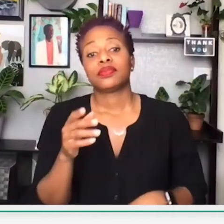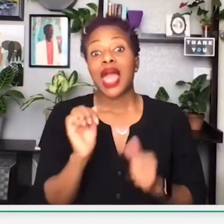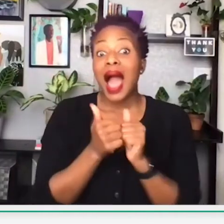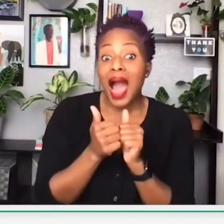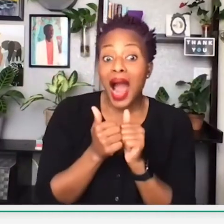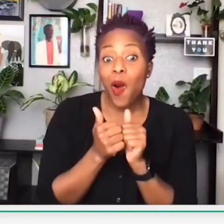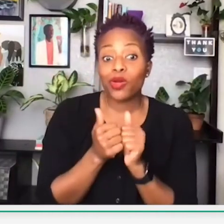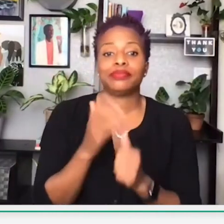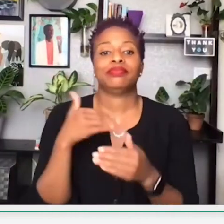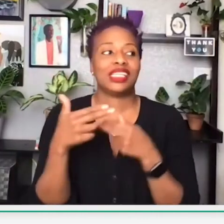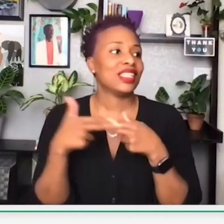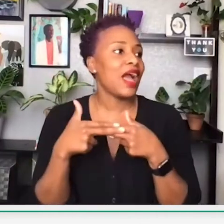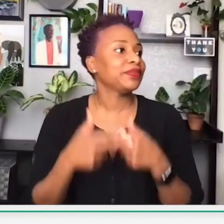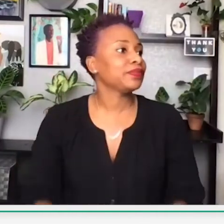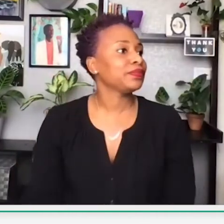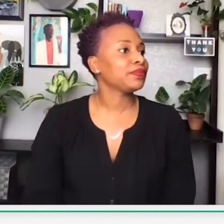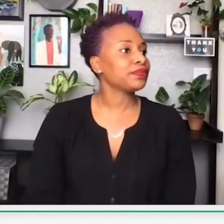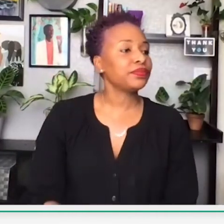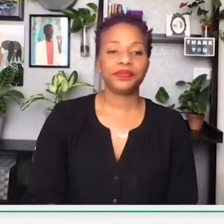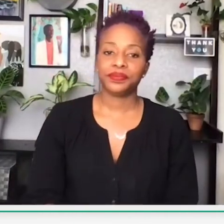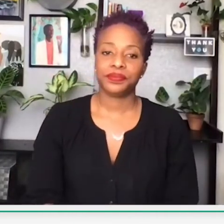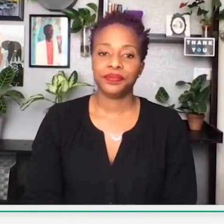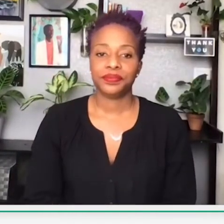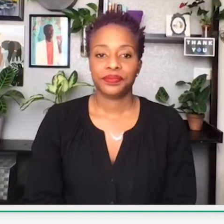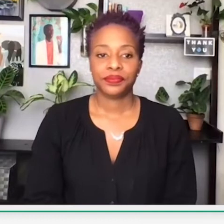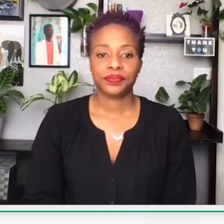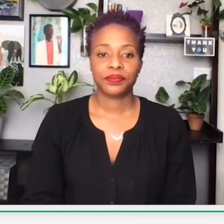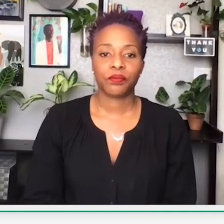uplifted their community. And how they did that, we can see in the next slide.